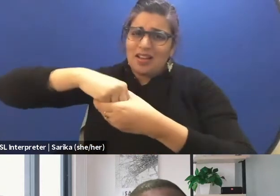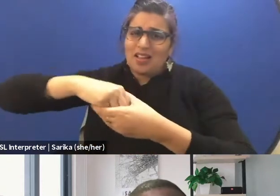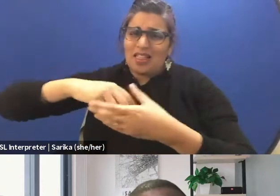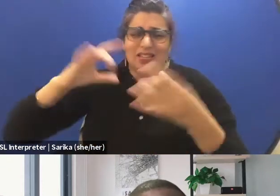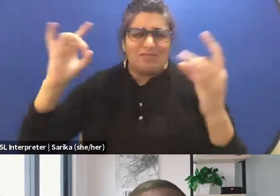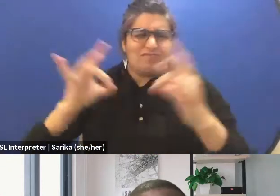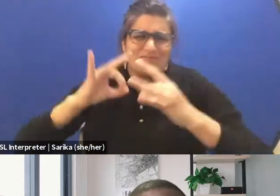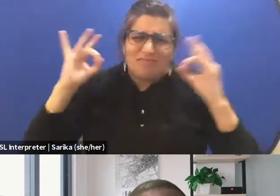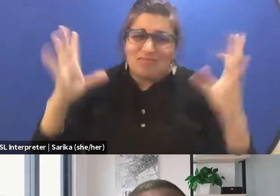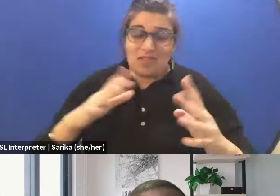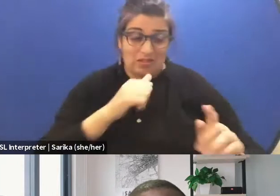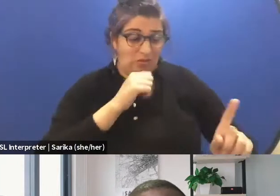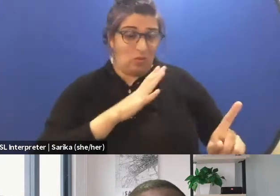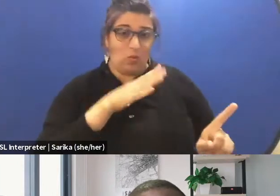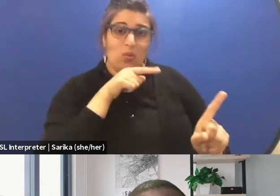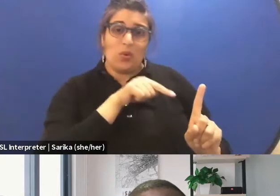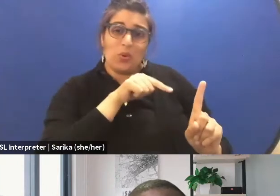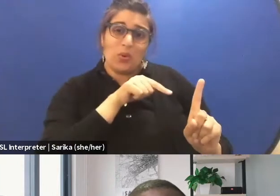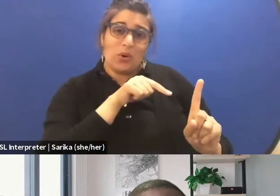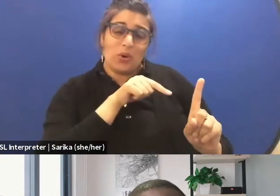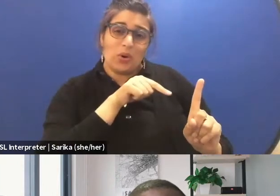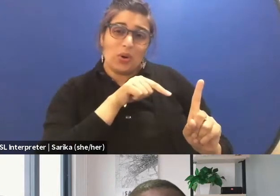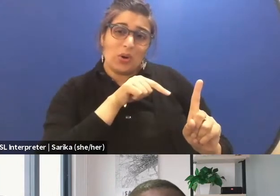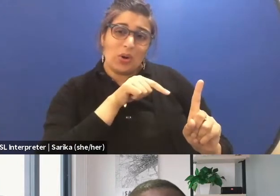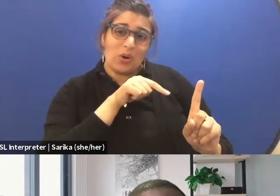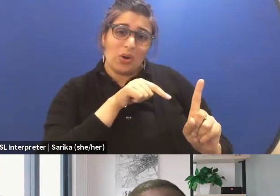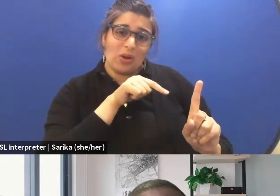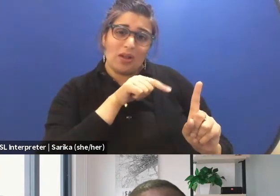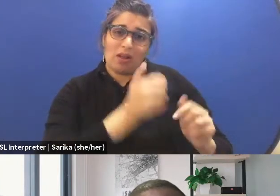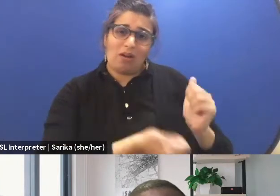the women, the one who are most are faced with danger.